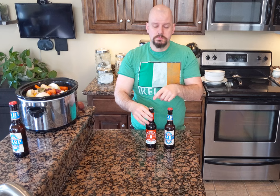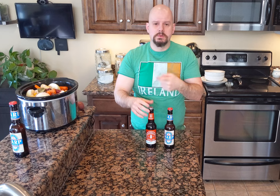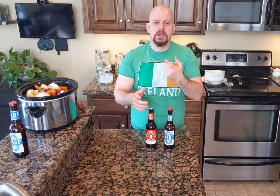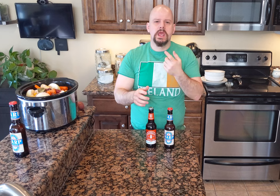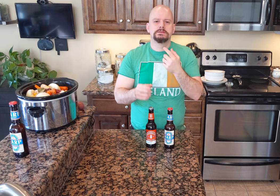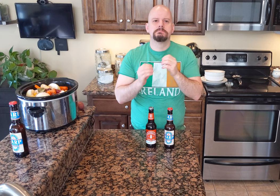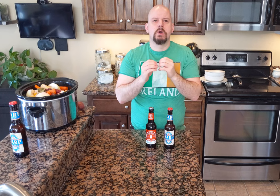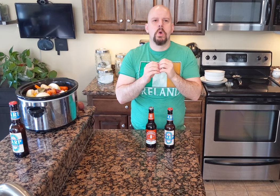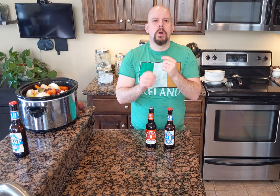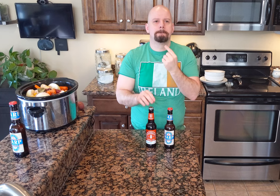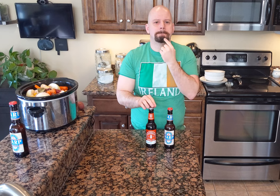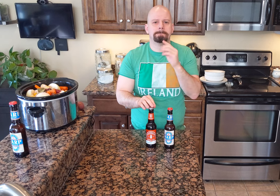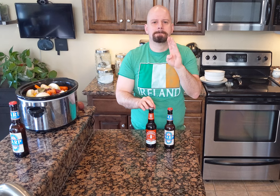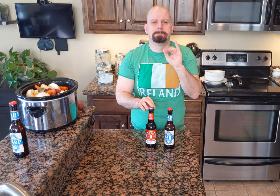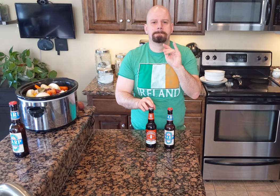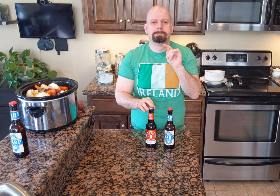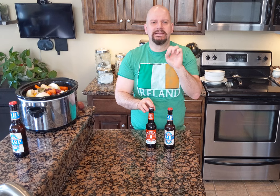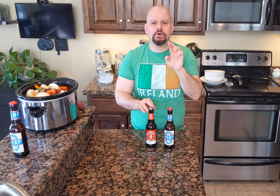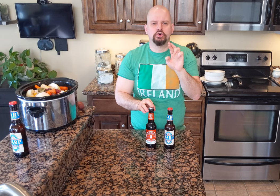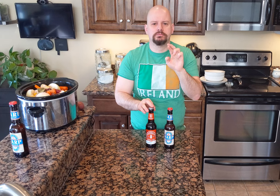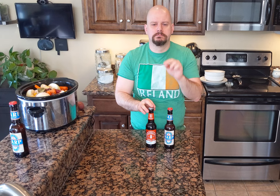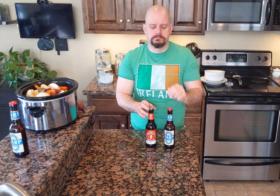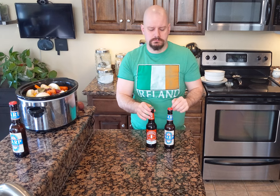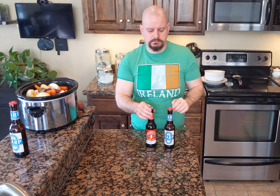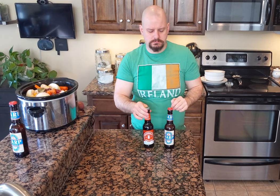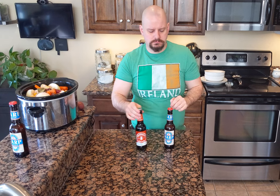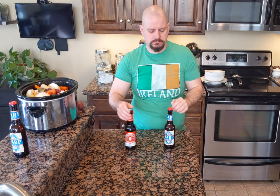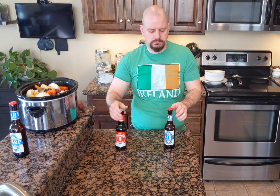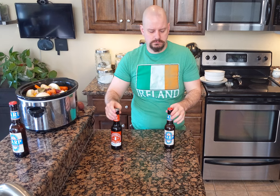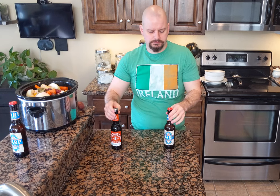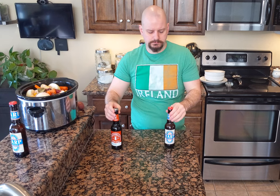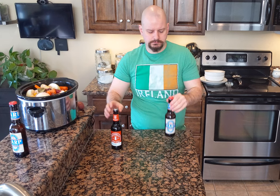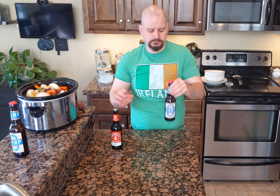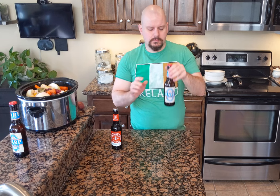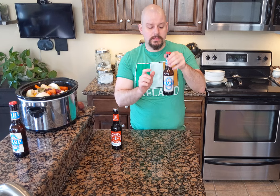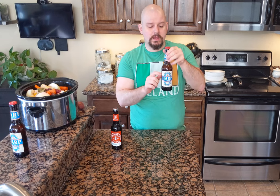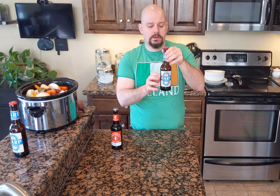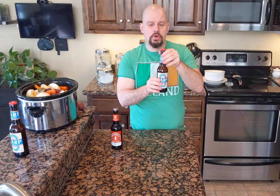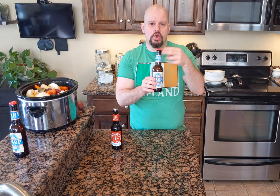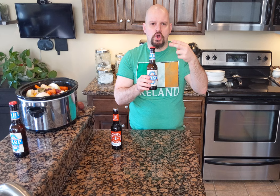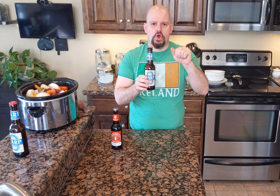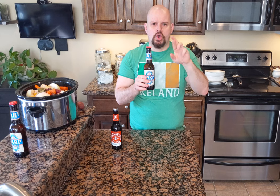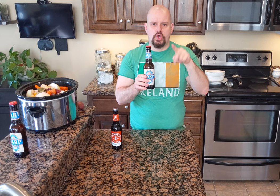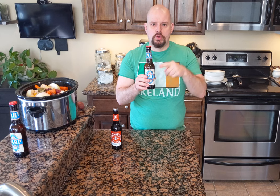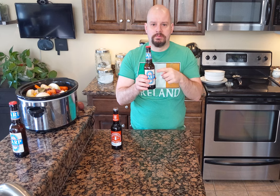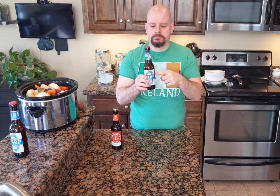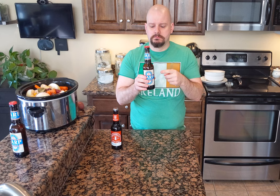This is more bitter. That one is Harp.